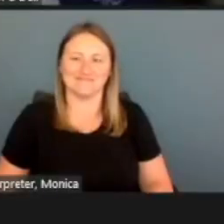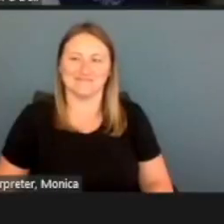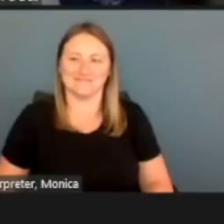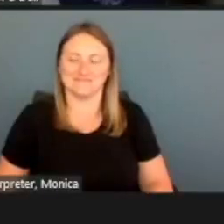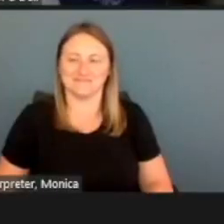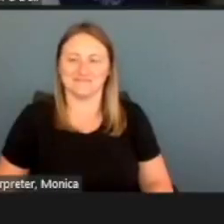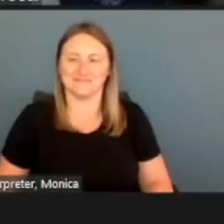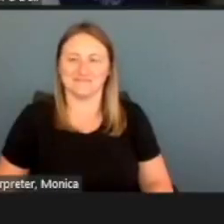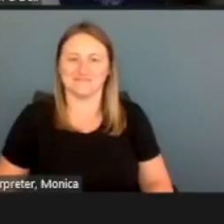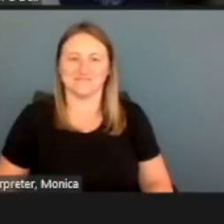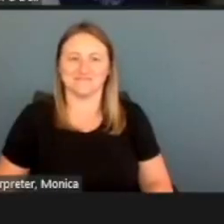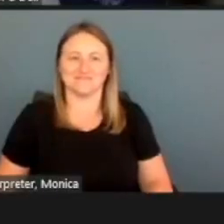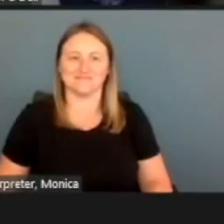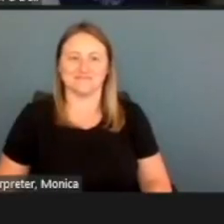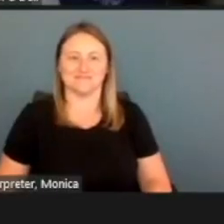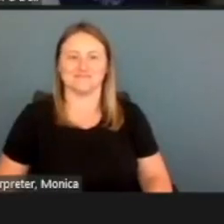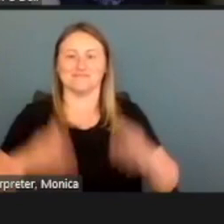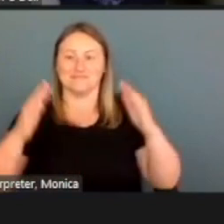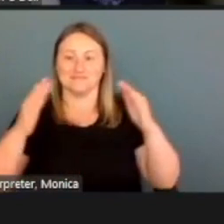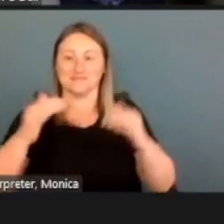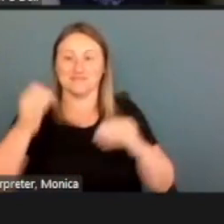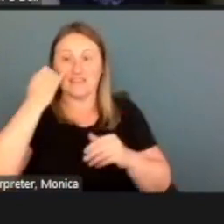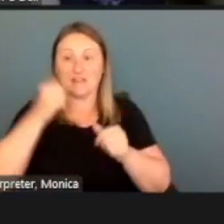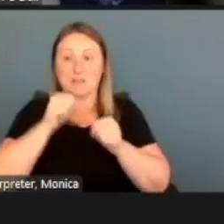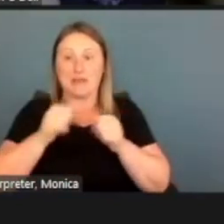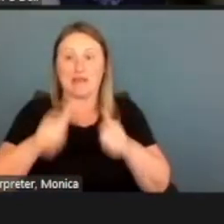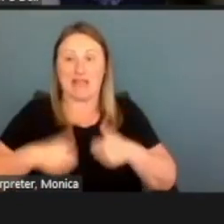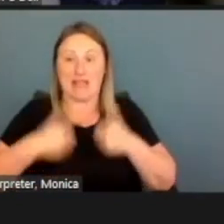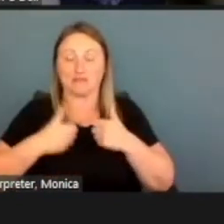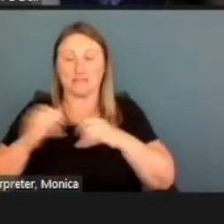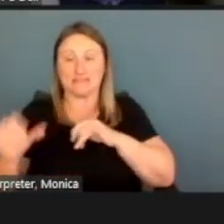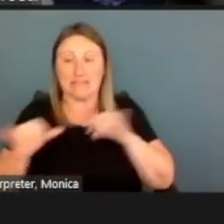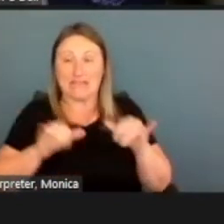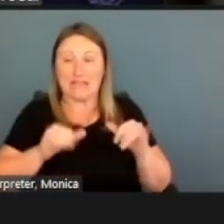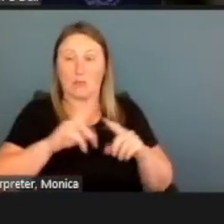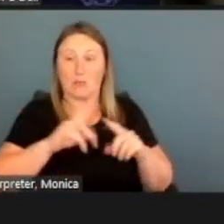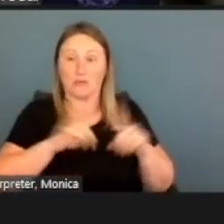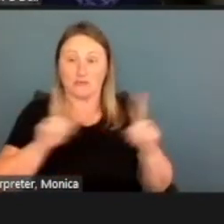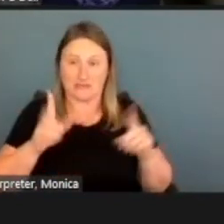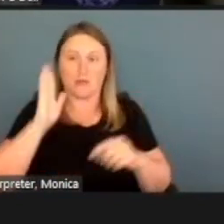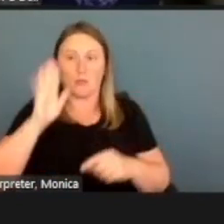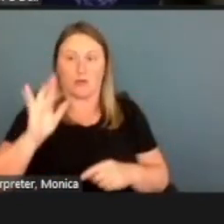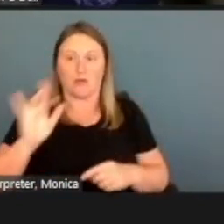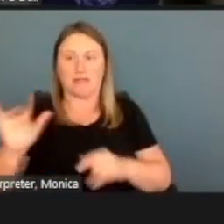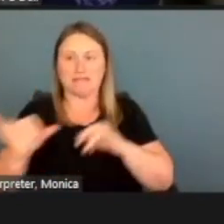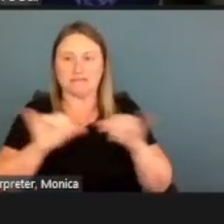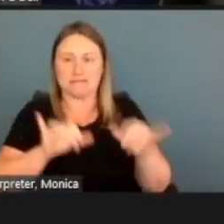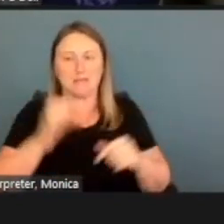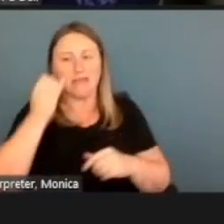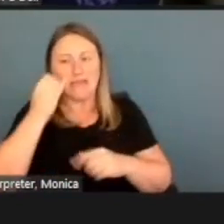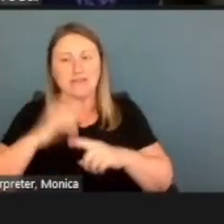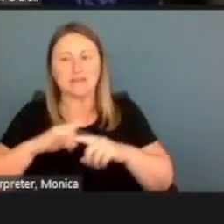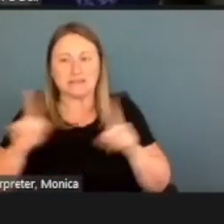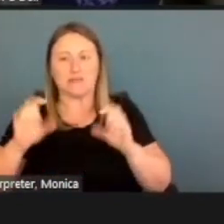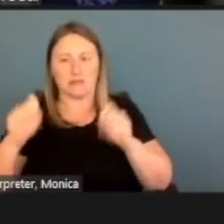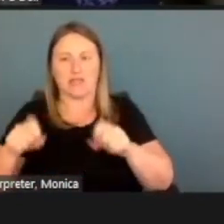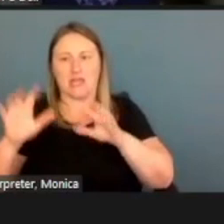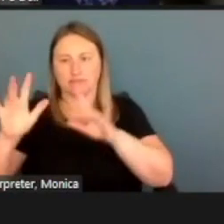And then if the mailing address is the same or different, we're gonna say it's the same. If it was different, they could put in a different mailing address.